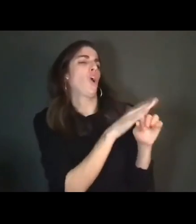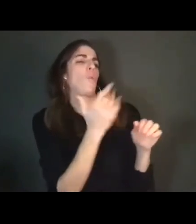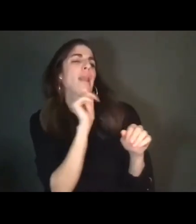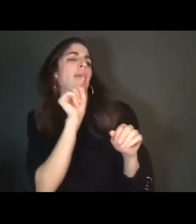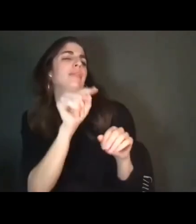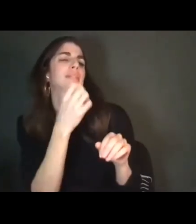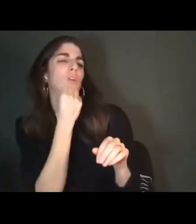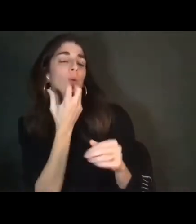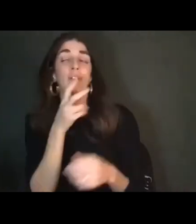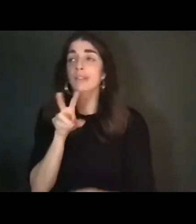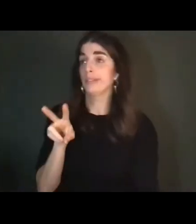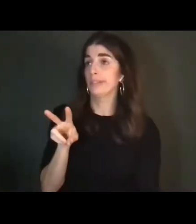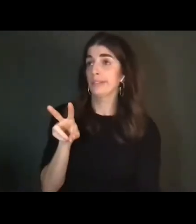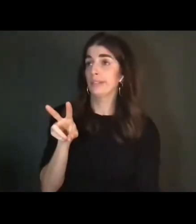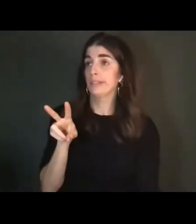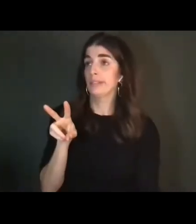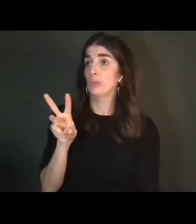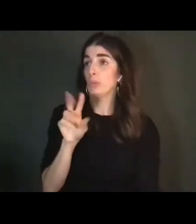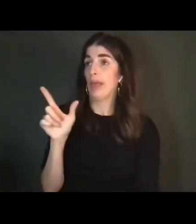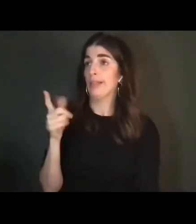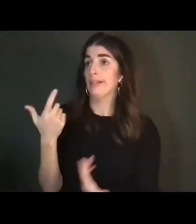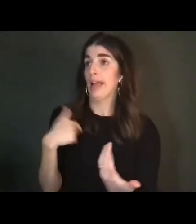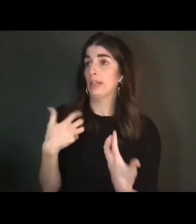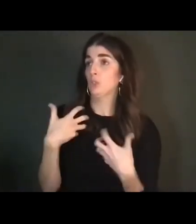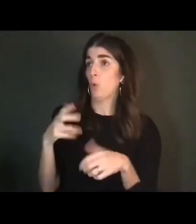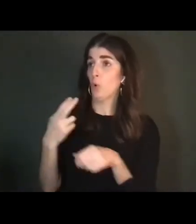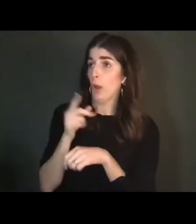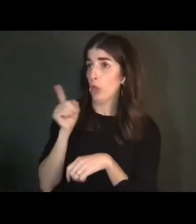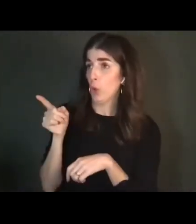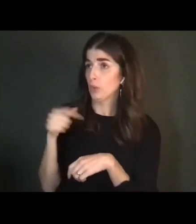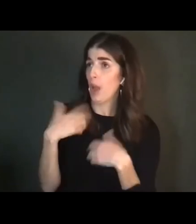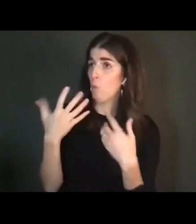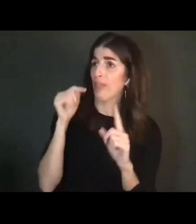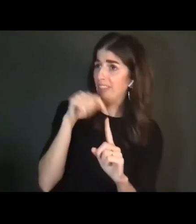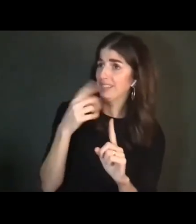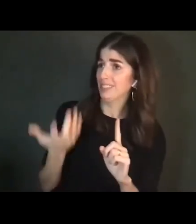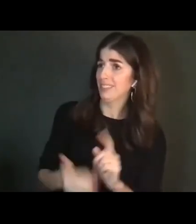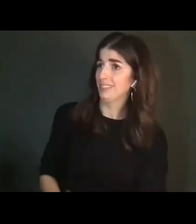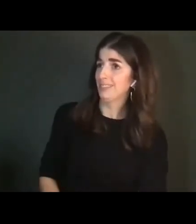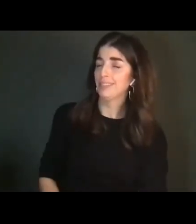"Well, I don't want to wear those! I wanted these ones." [sigh]